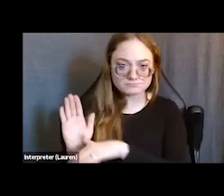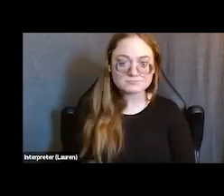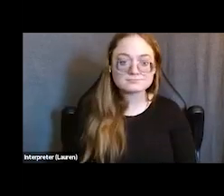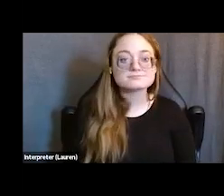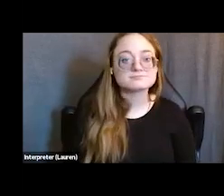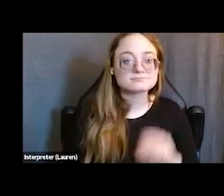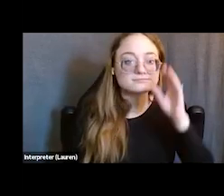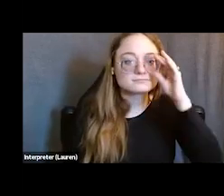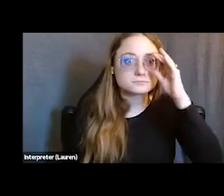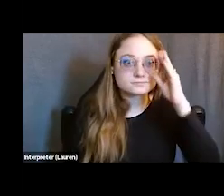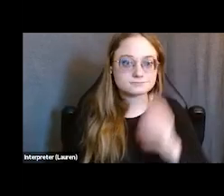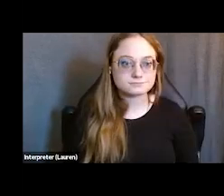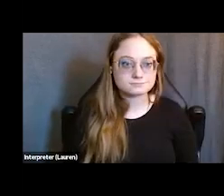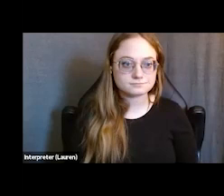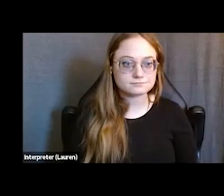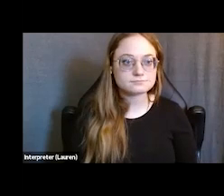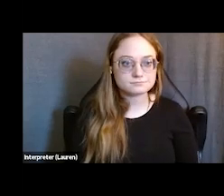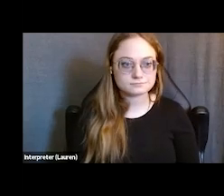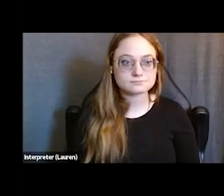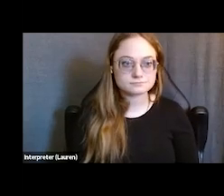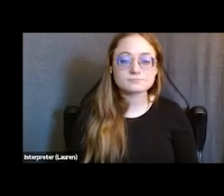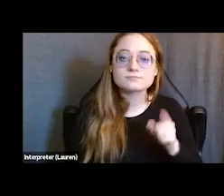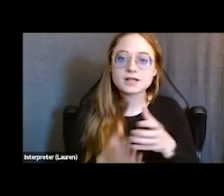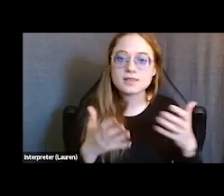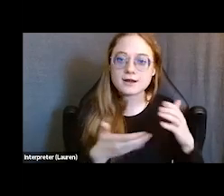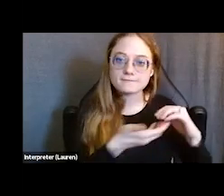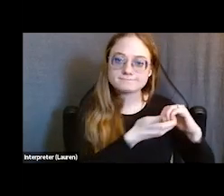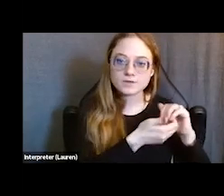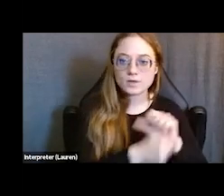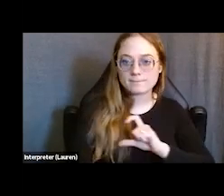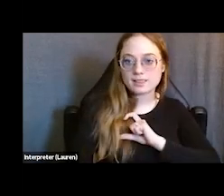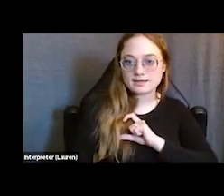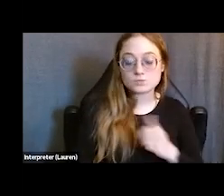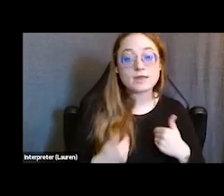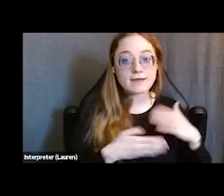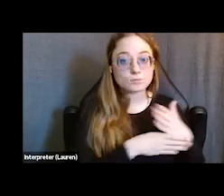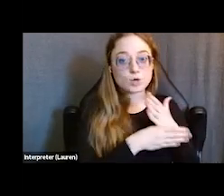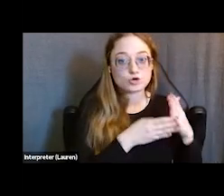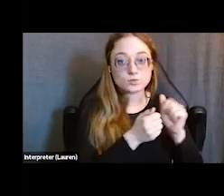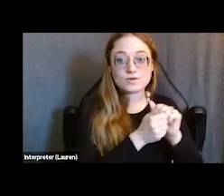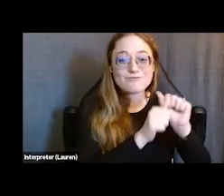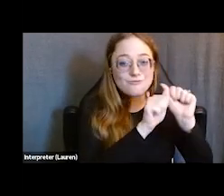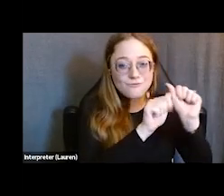But really this is a lot of the partnership work with police. We currently have partnerships with all the police departments of our three cities,